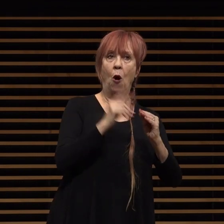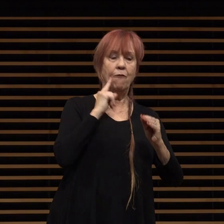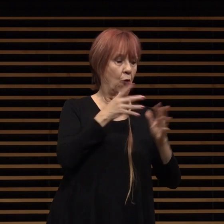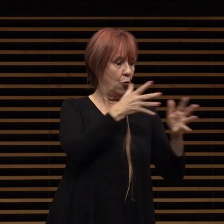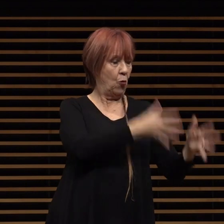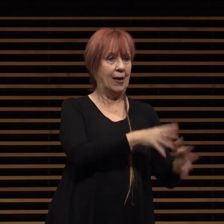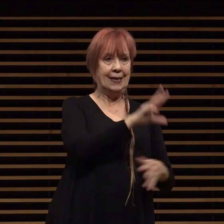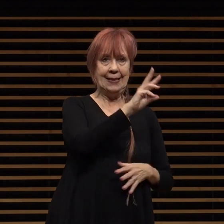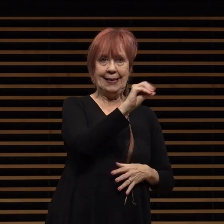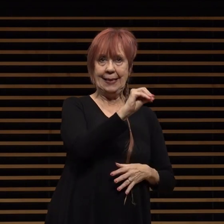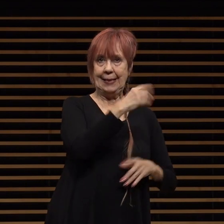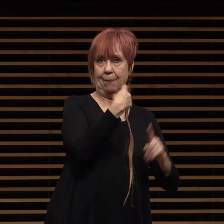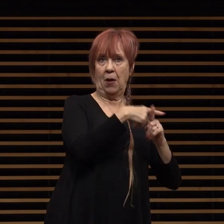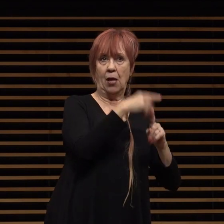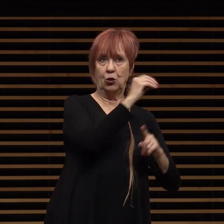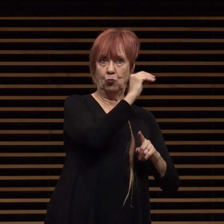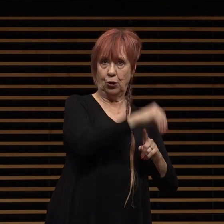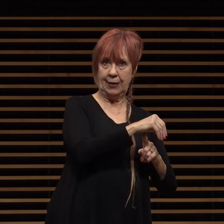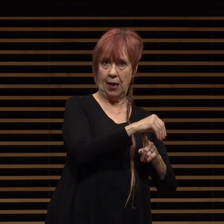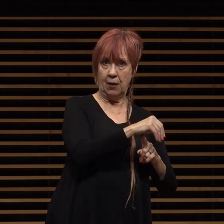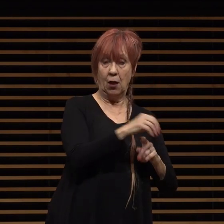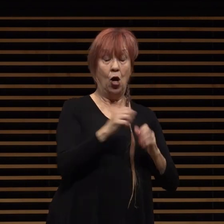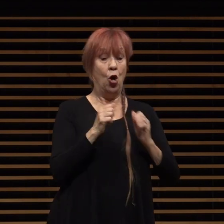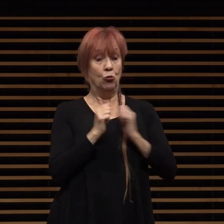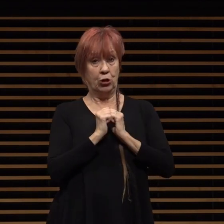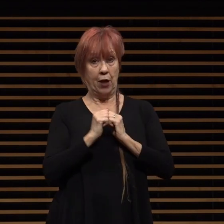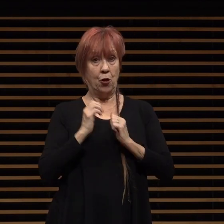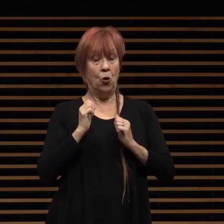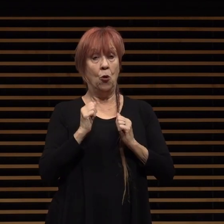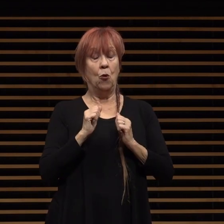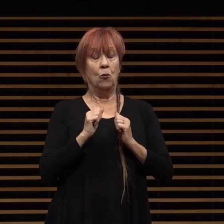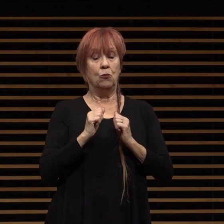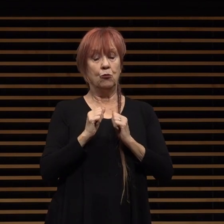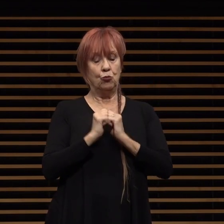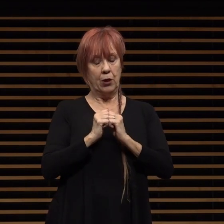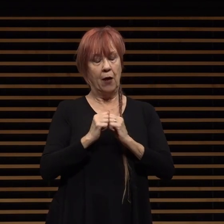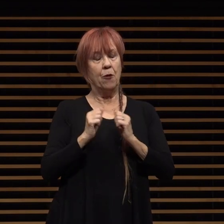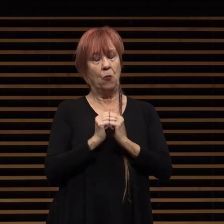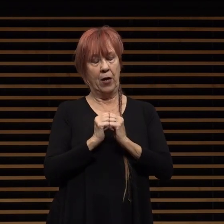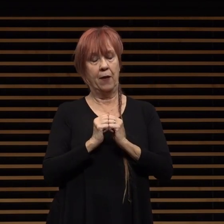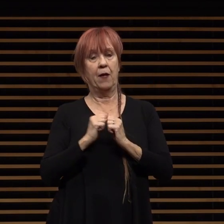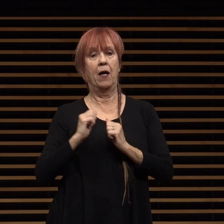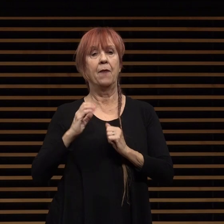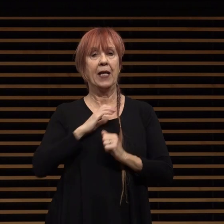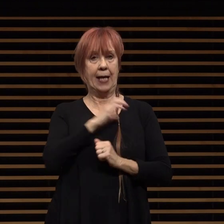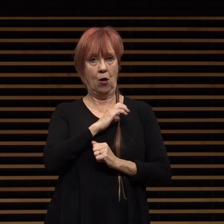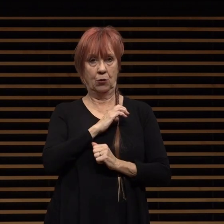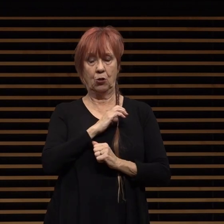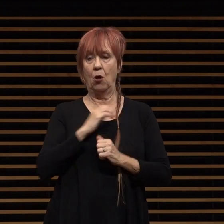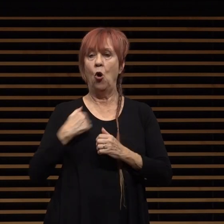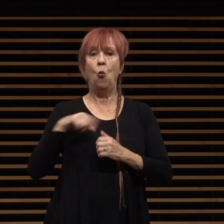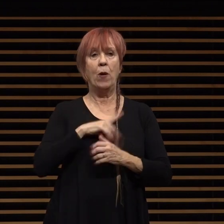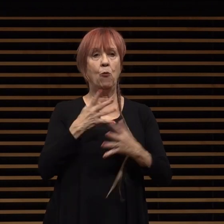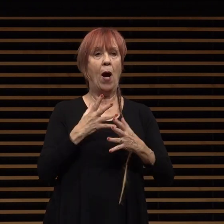plus percent together with my council colleagues i am committed to increasing available